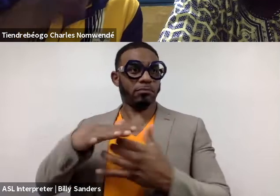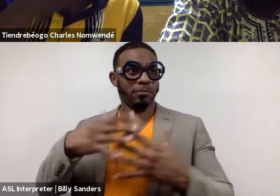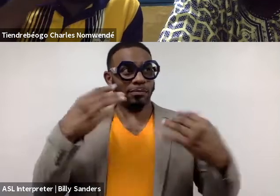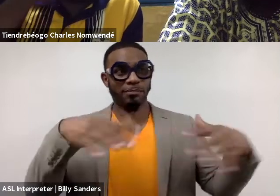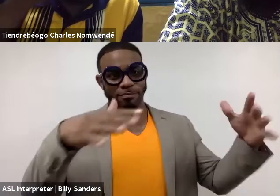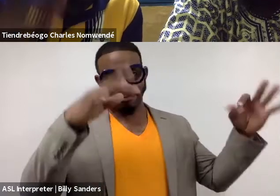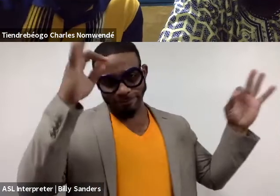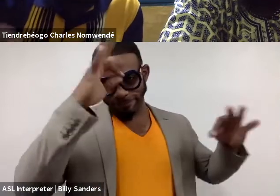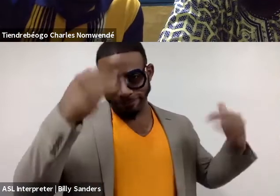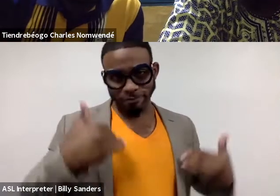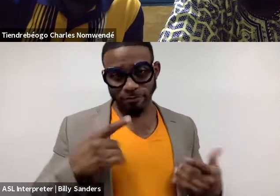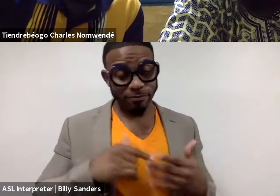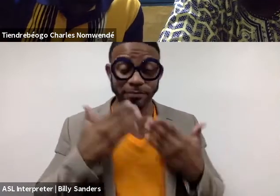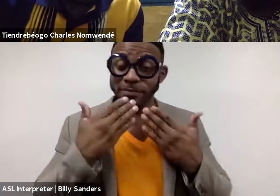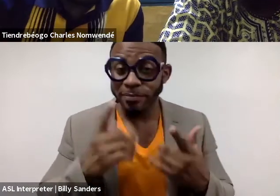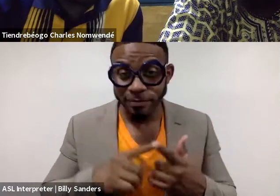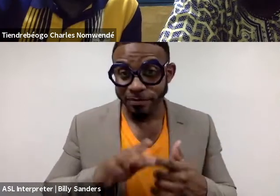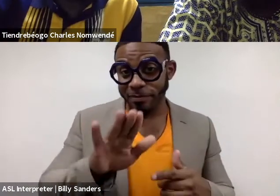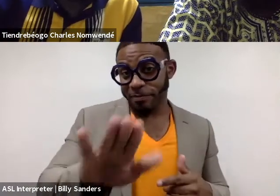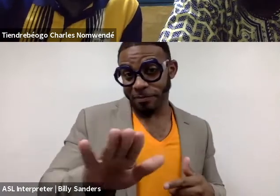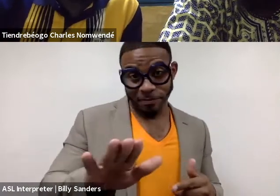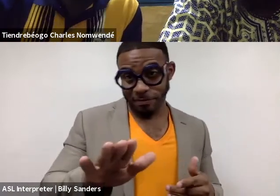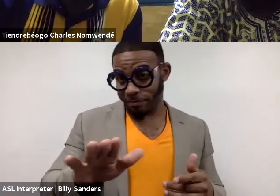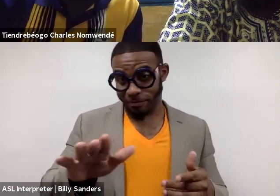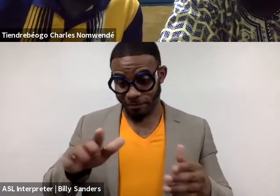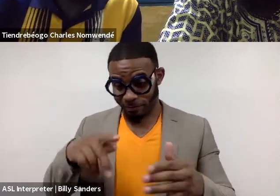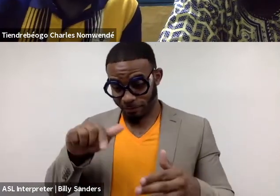But thanks to your platform, I met Karishma.